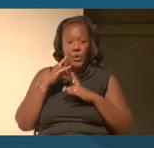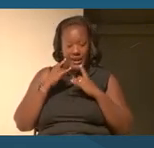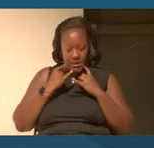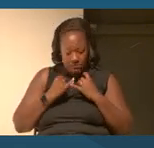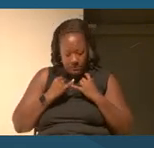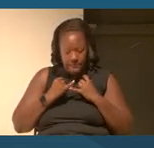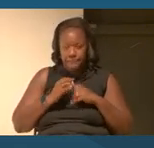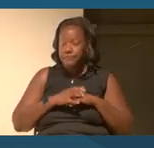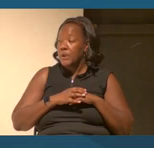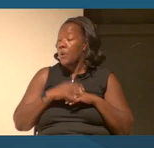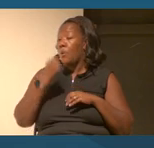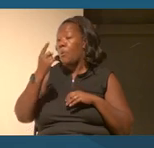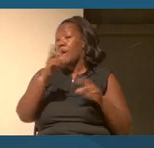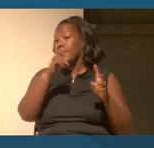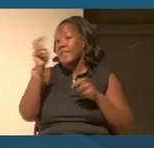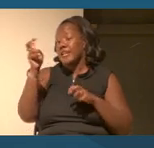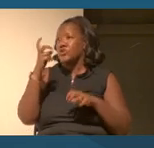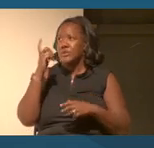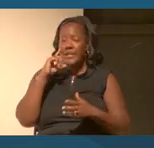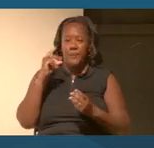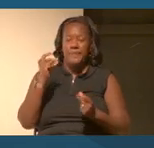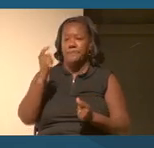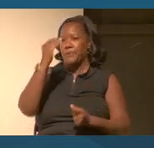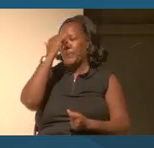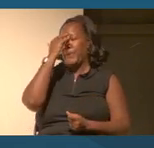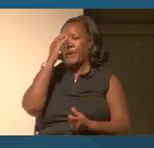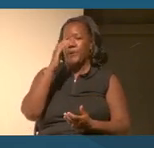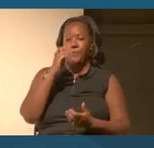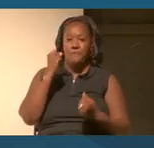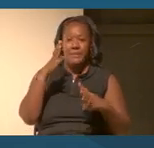One of the issues that we were aware of with many educators is that many of these global